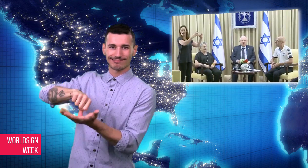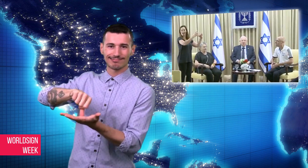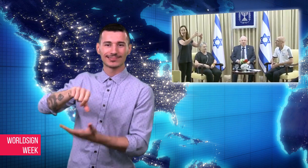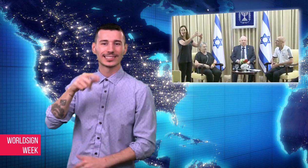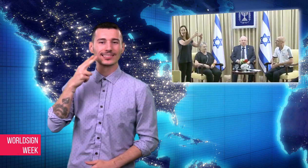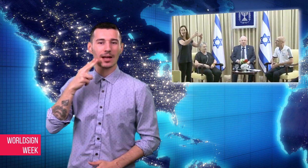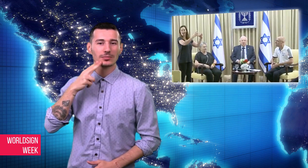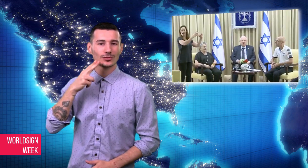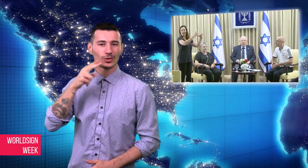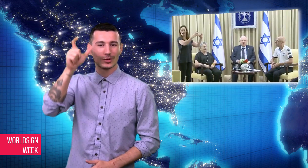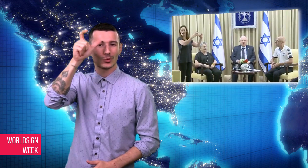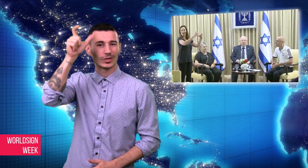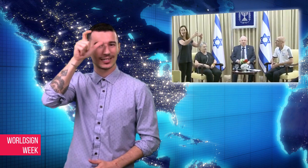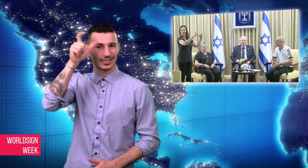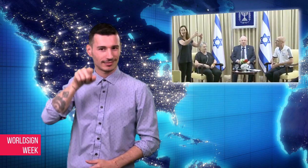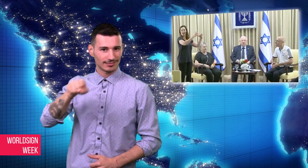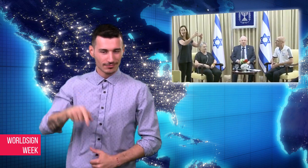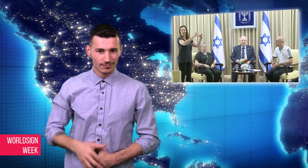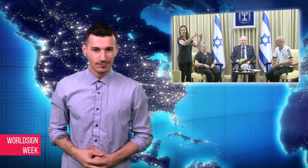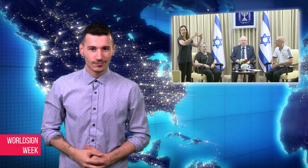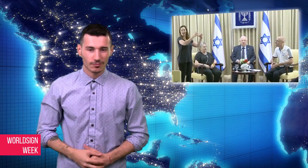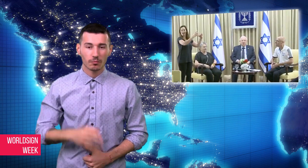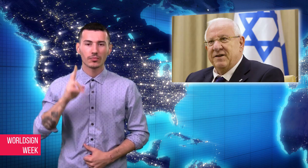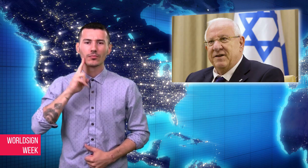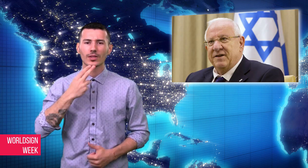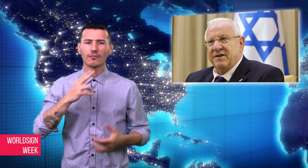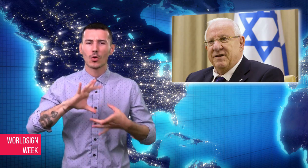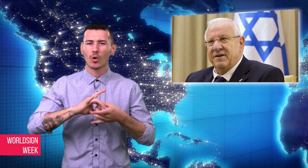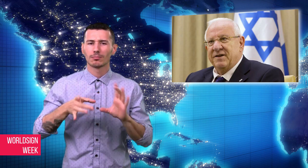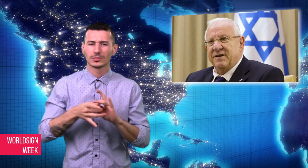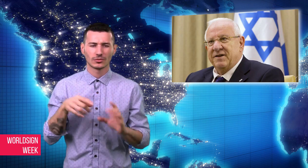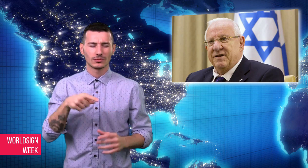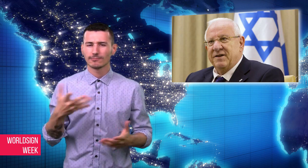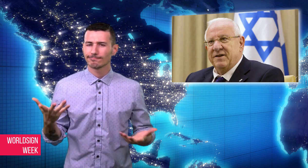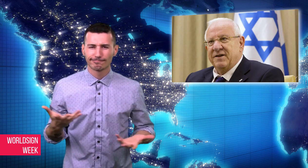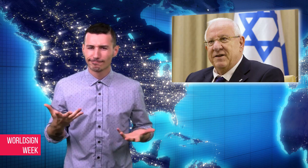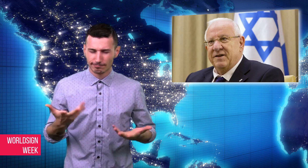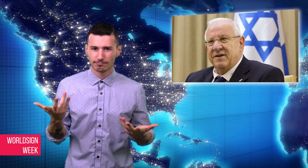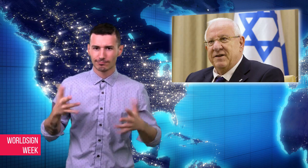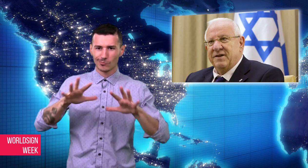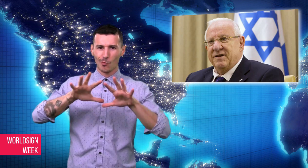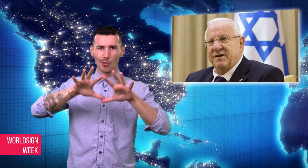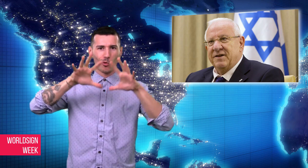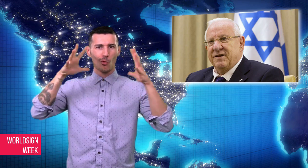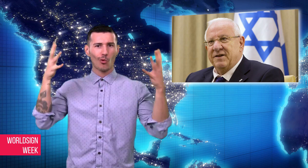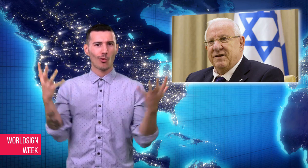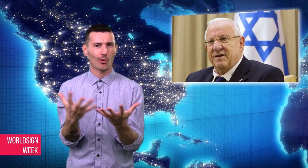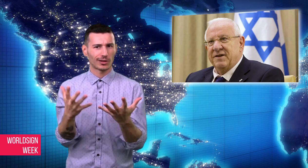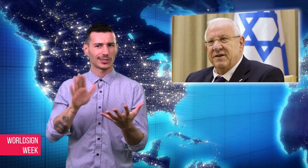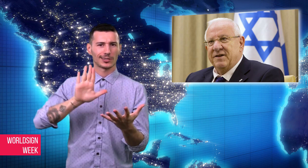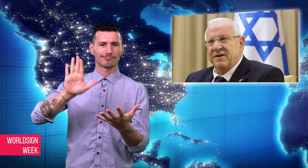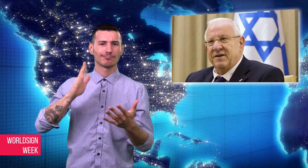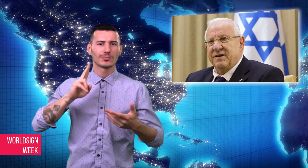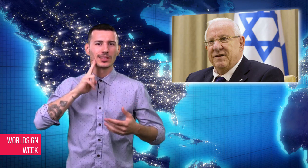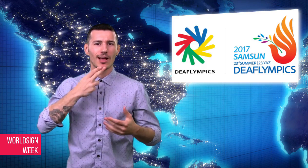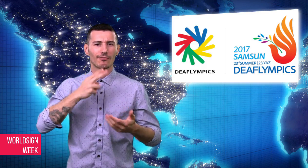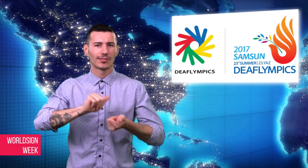Samsun Turkey. Deaflympics is a international premium deaf sporting